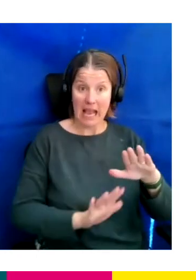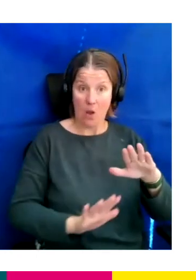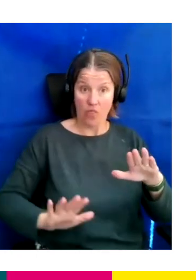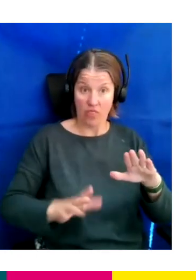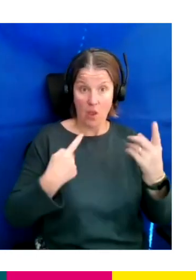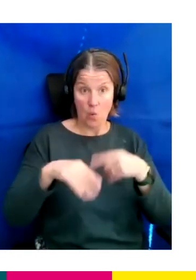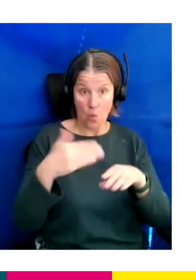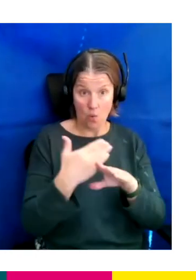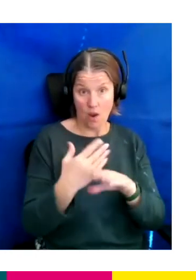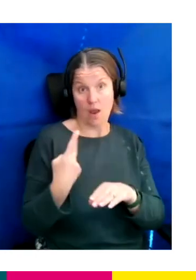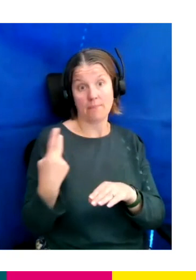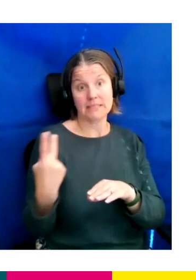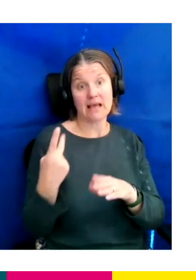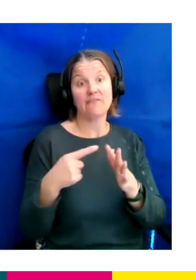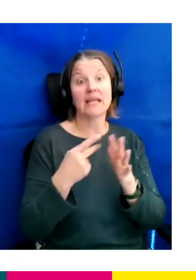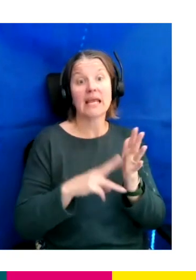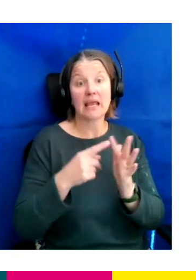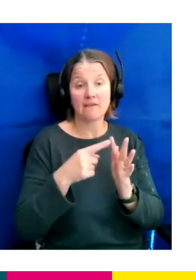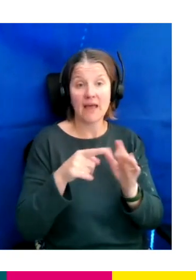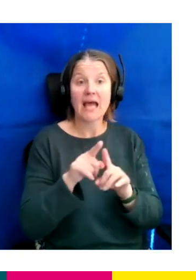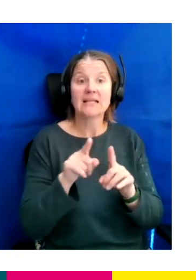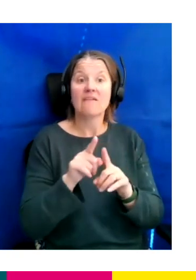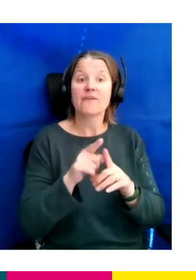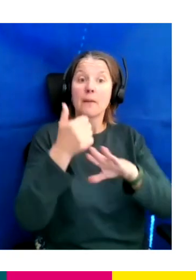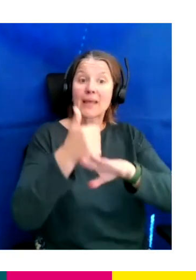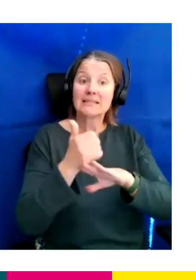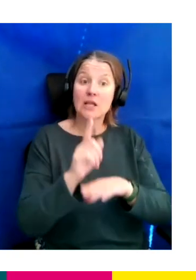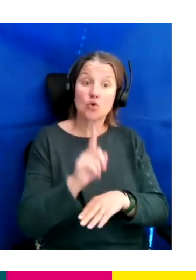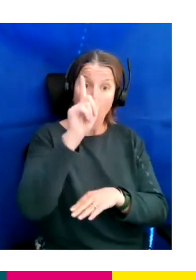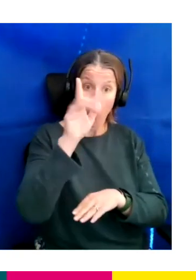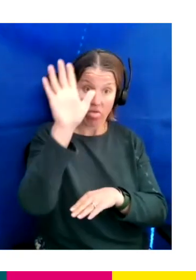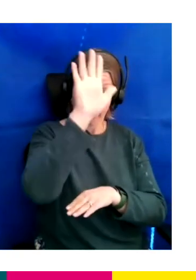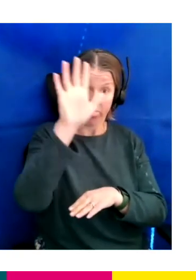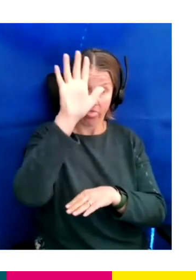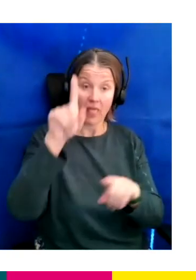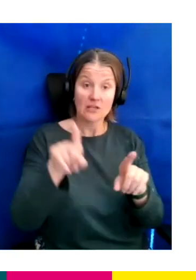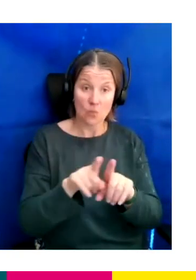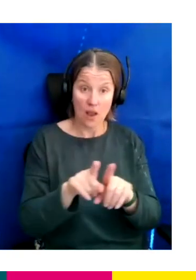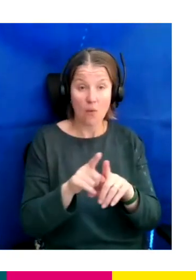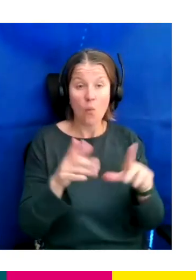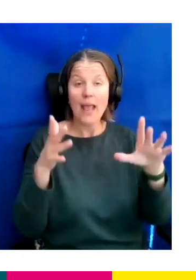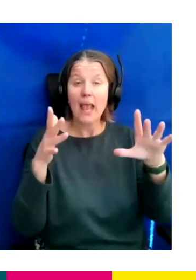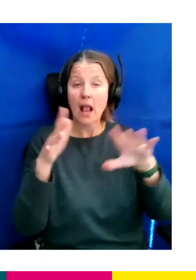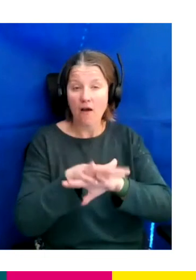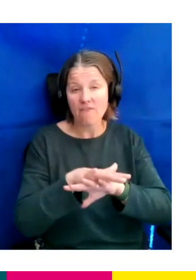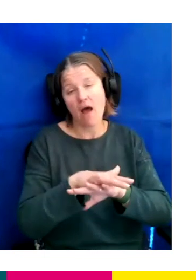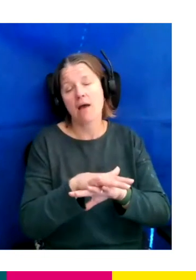Eve and we have a base in the North and we cover shows predominantly we crew up for a